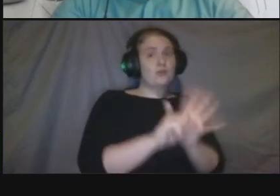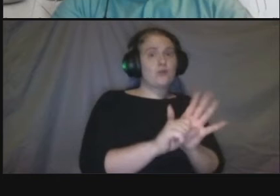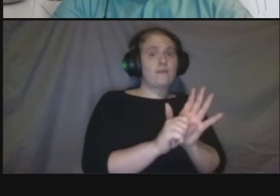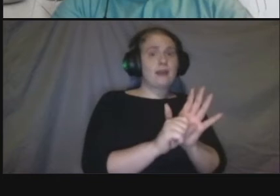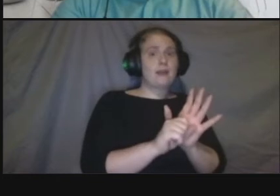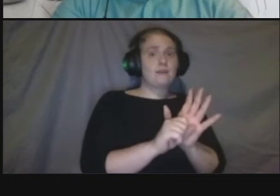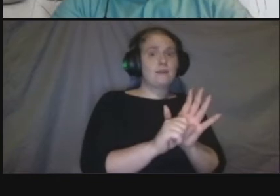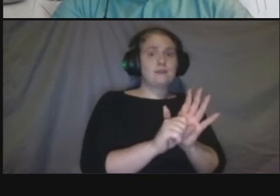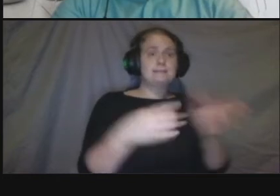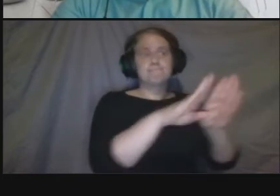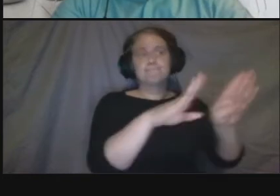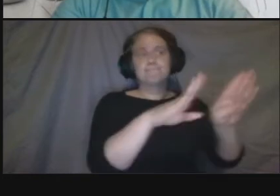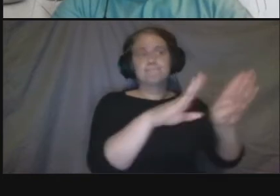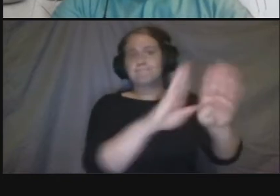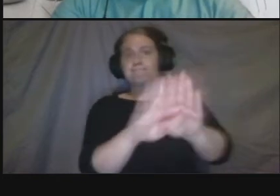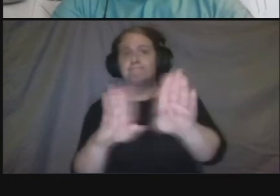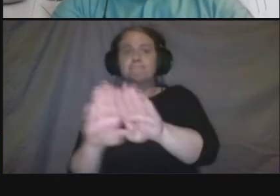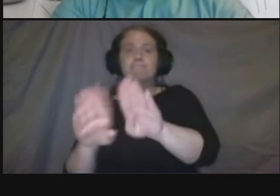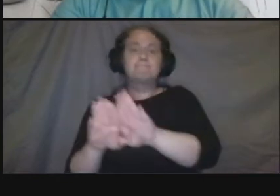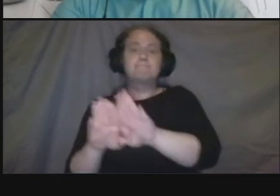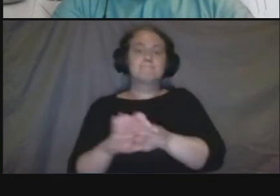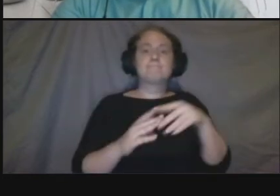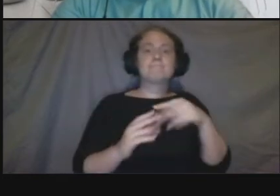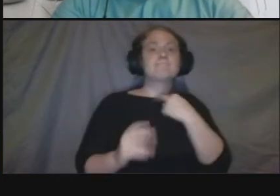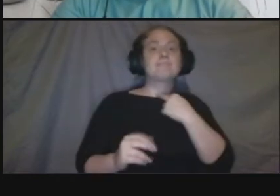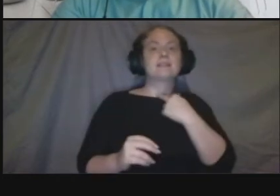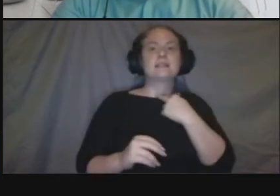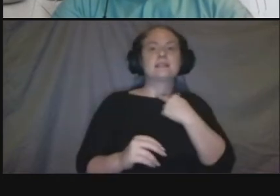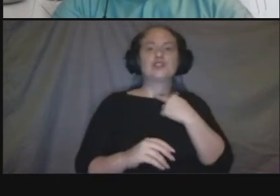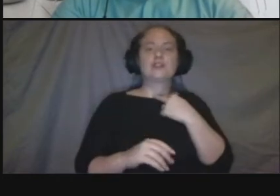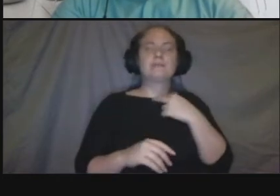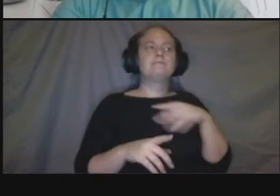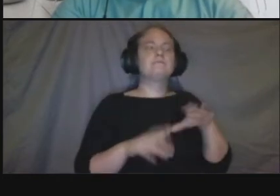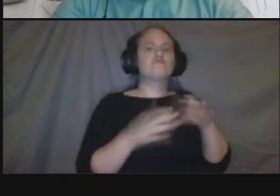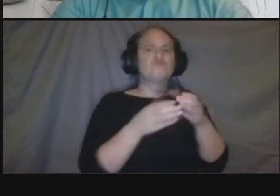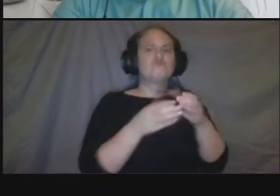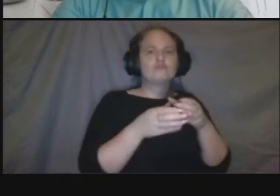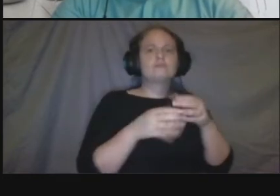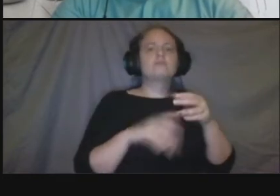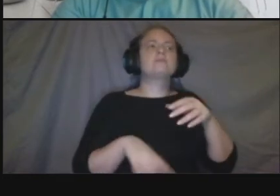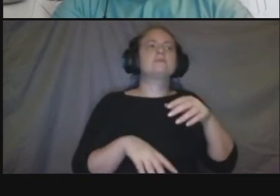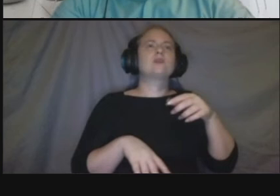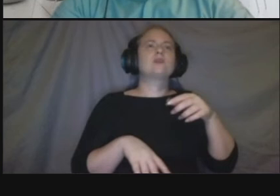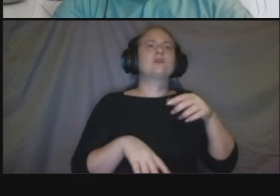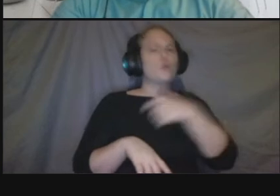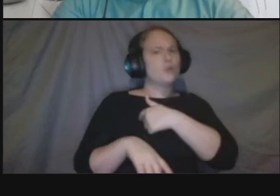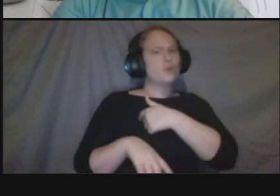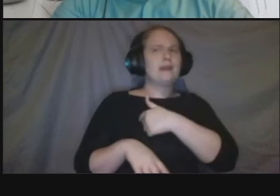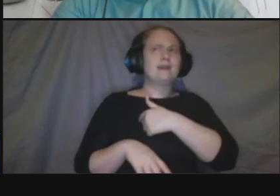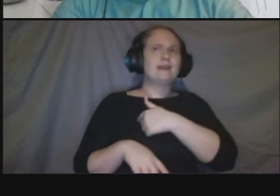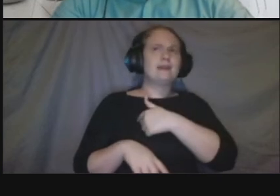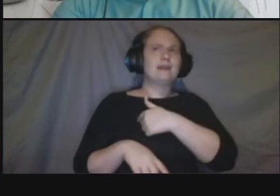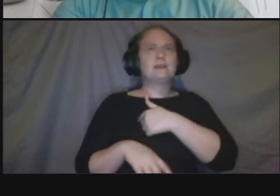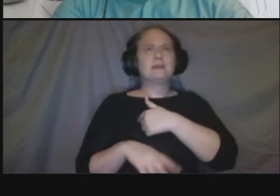thing we want to know is with those wide sidewalks do people still feel a need for the wide sidewalks